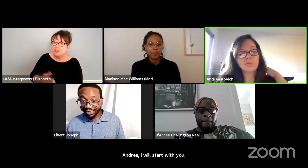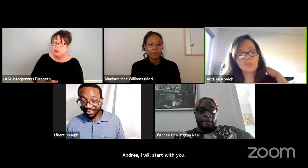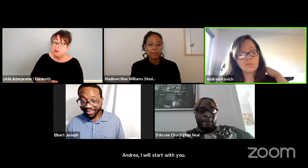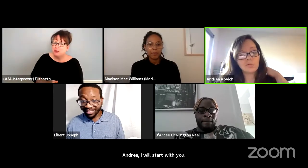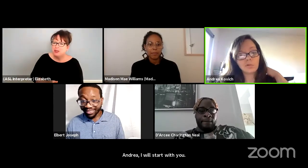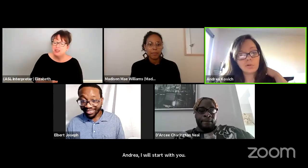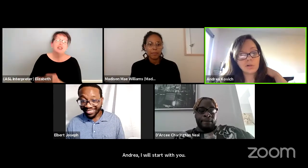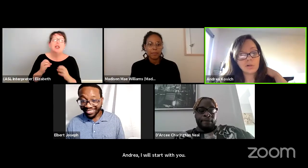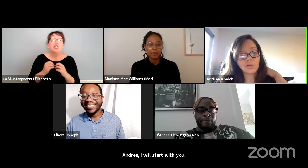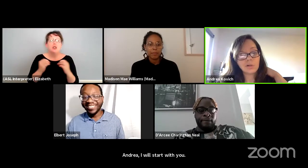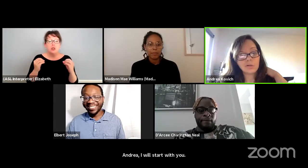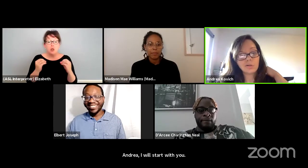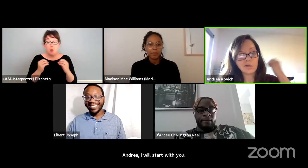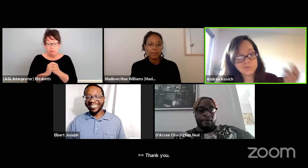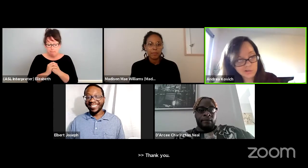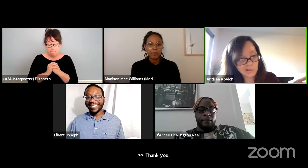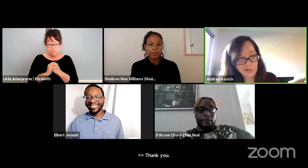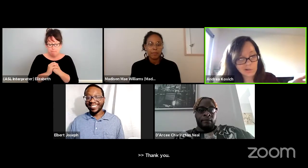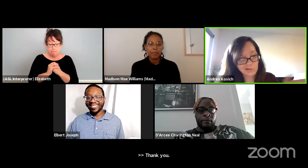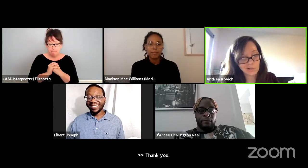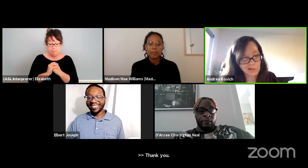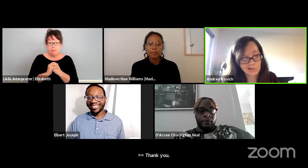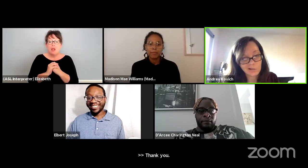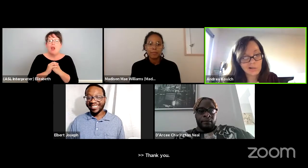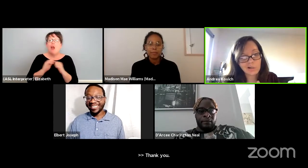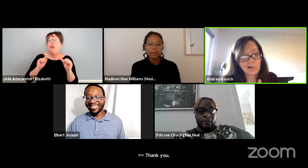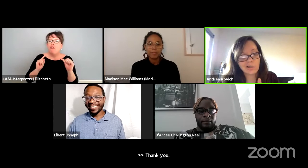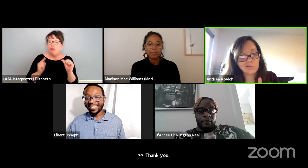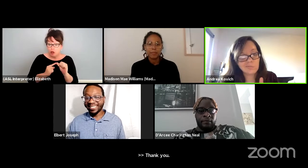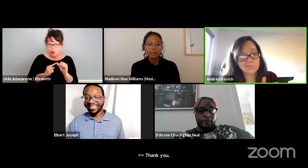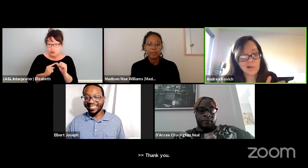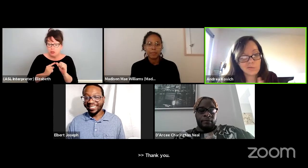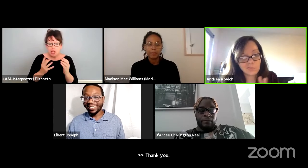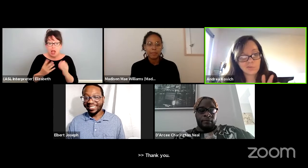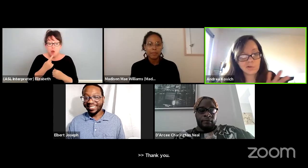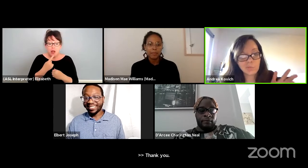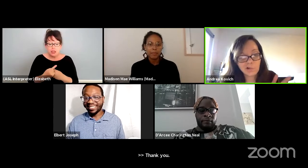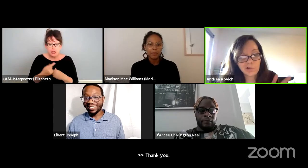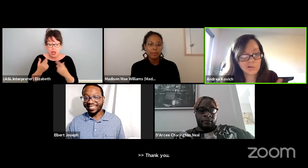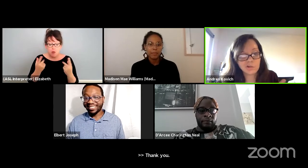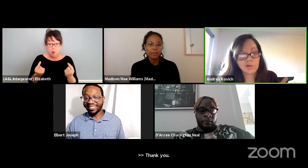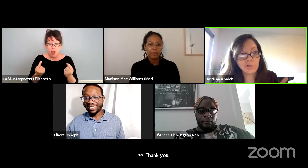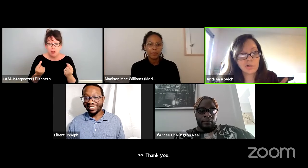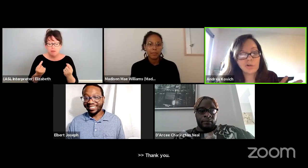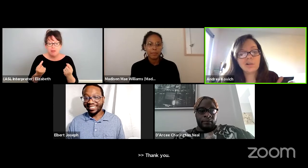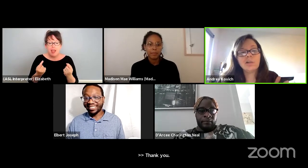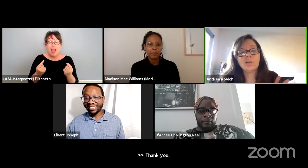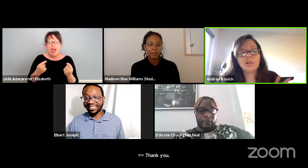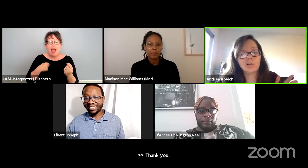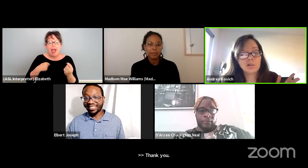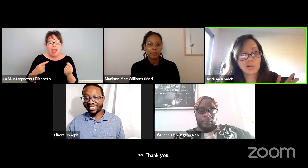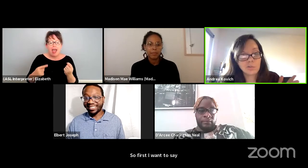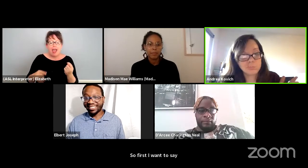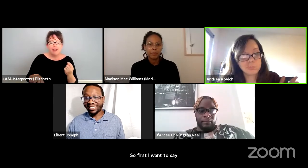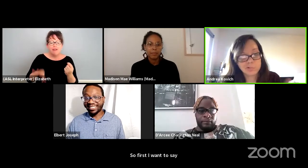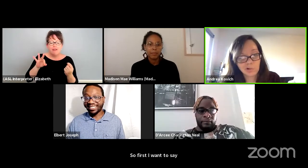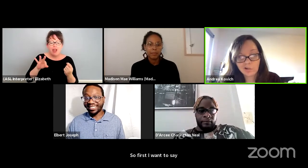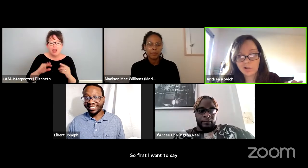So first I wanna say that I find the most joy in supporting